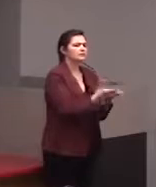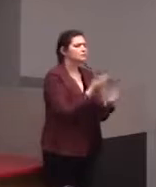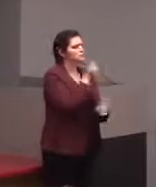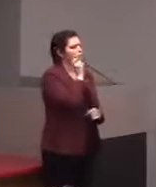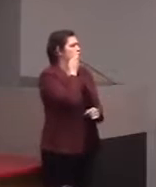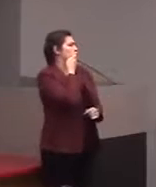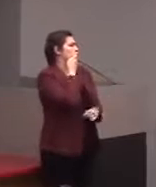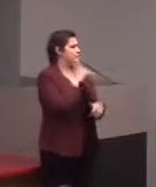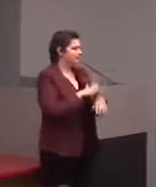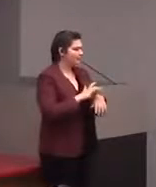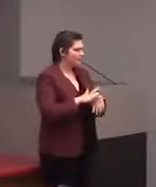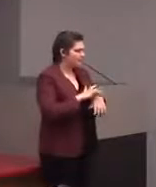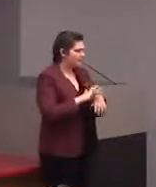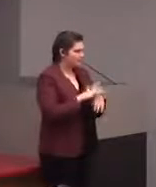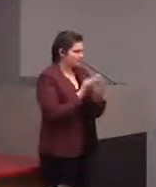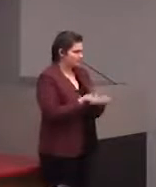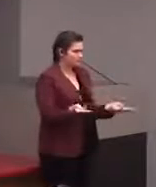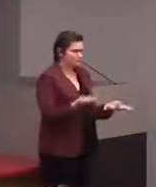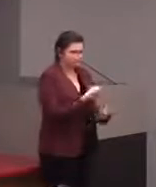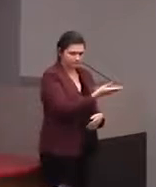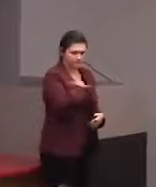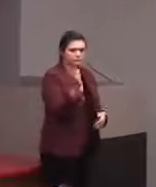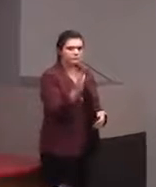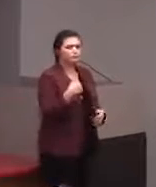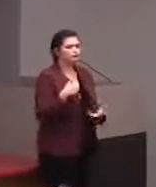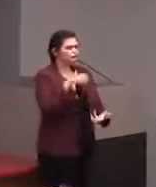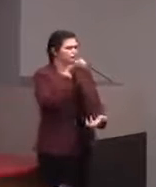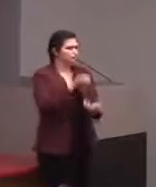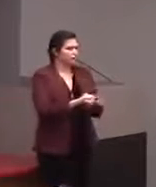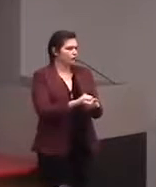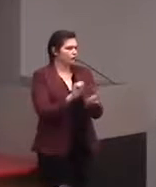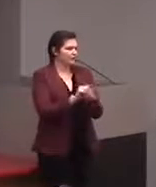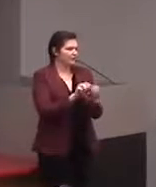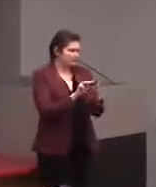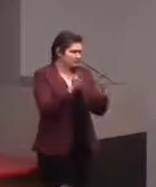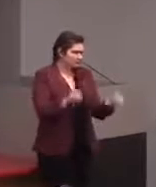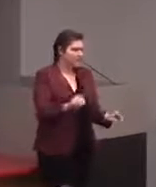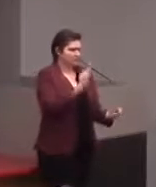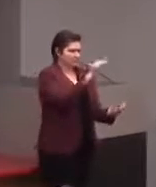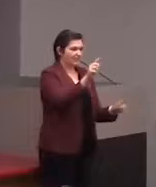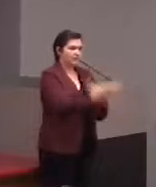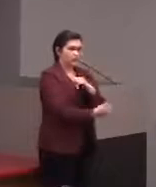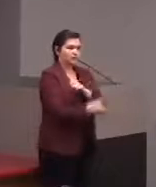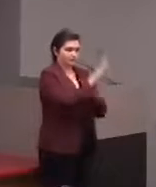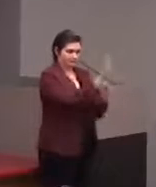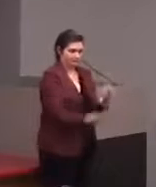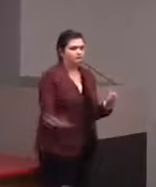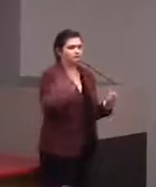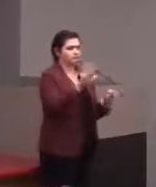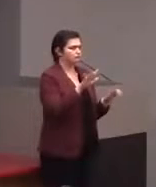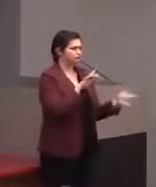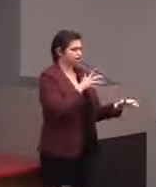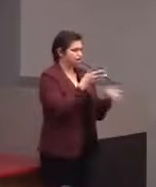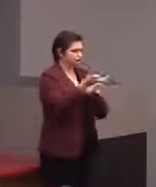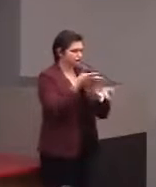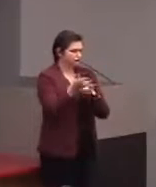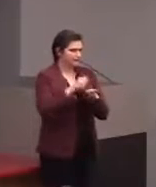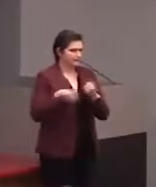of some of the stuff we're doing. So we've collaborated with museums all around the country and different types of museums.